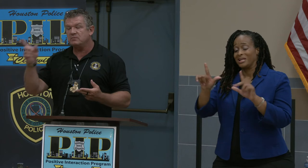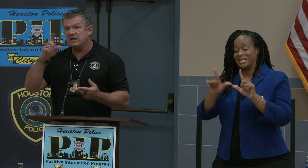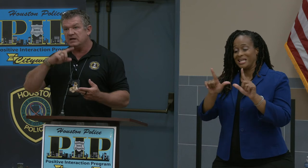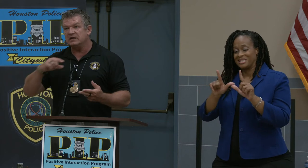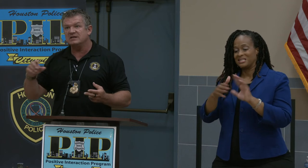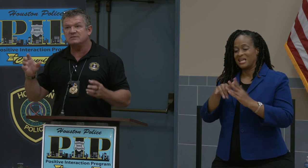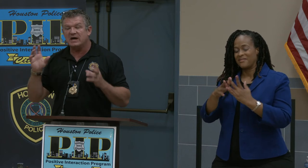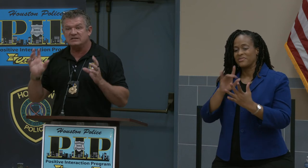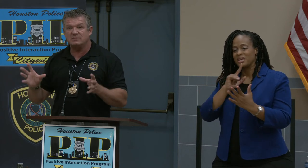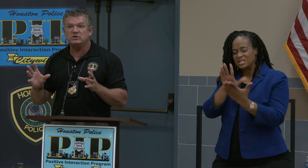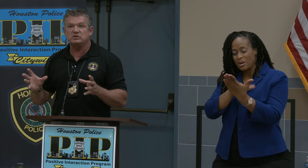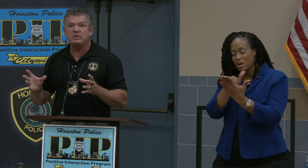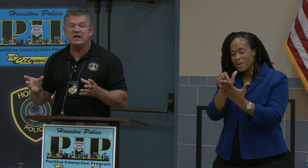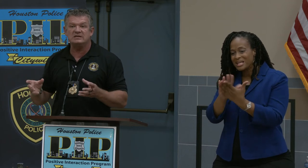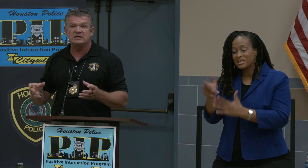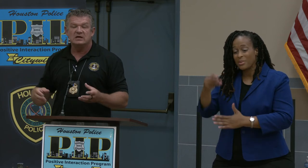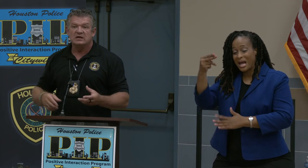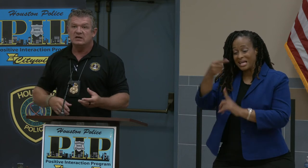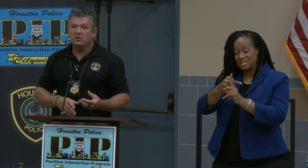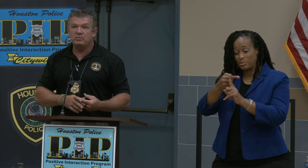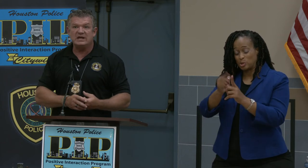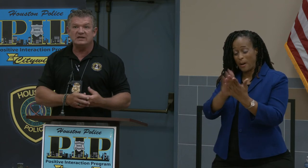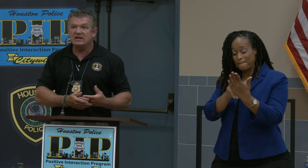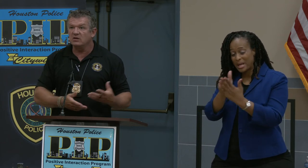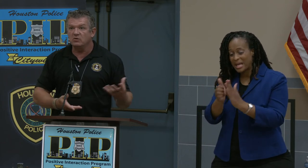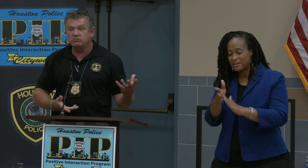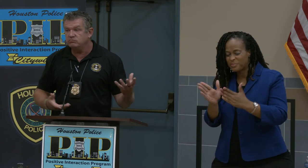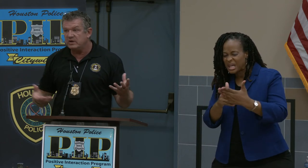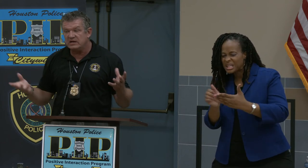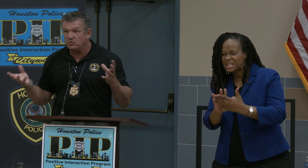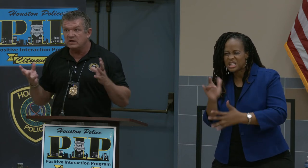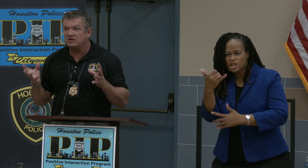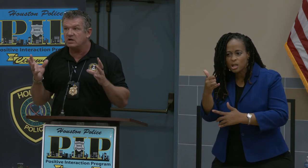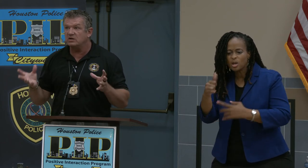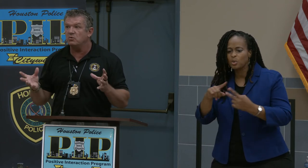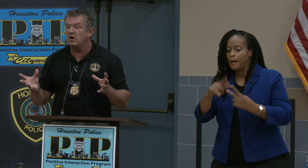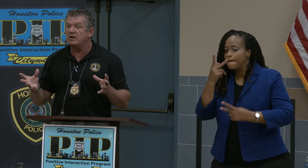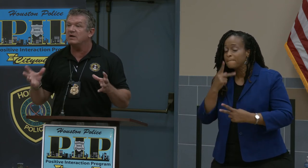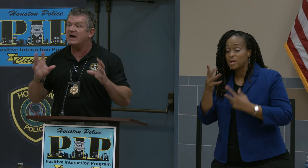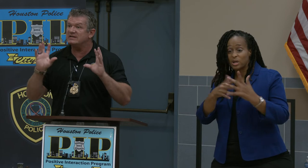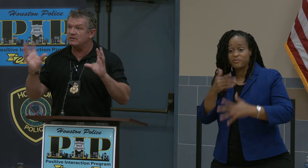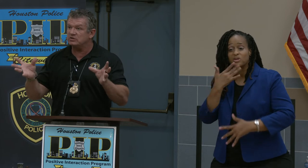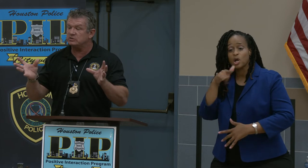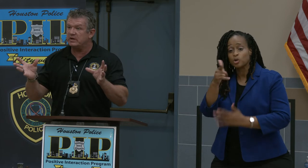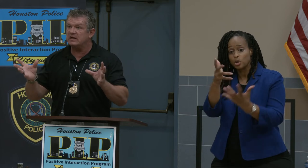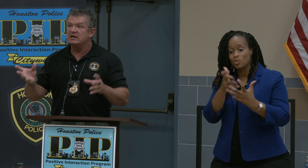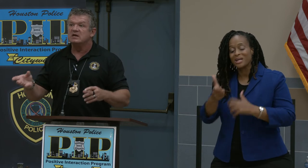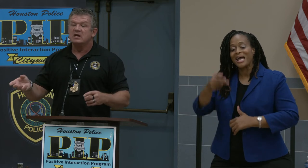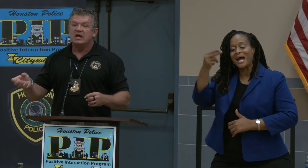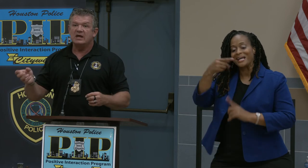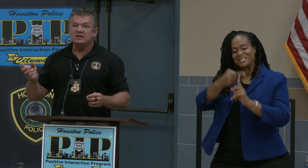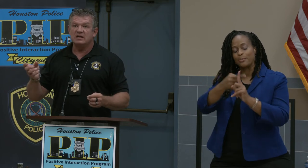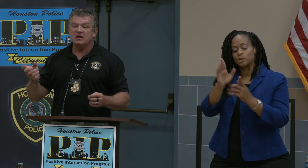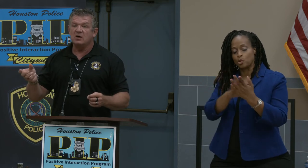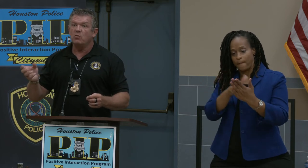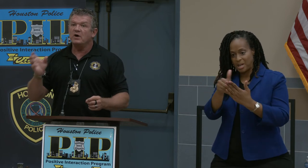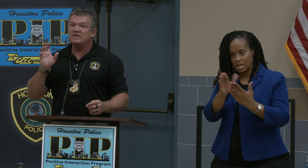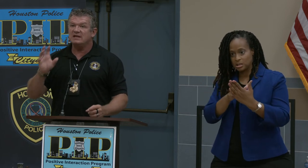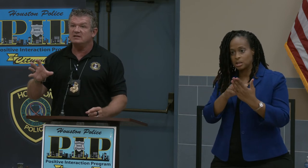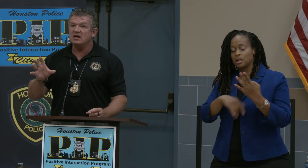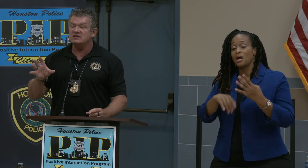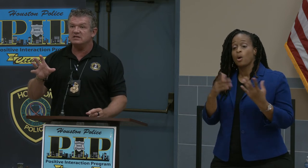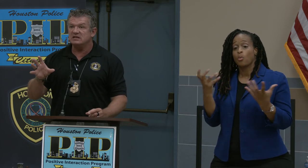Paint whatever color you want, the high temperature paint and what that does is,